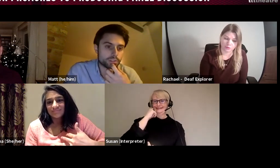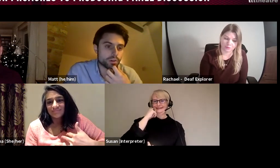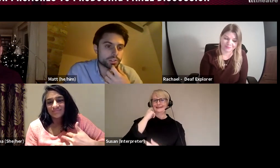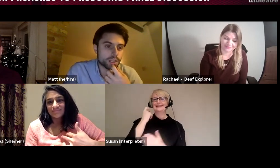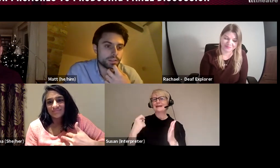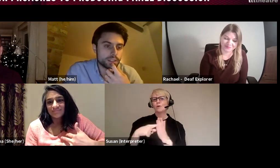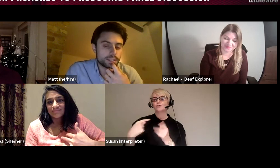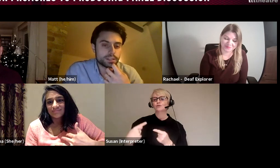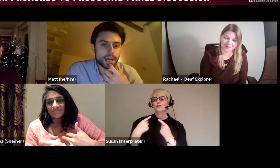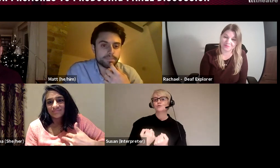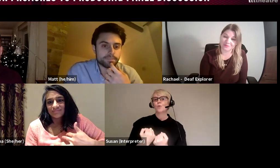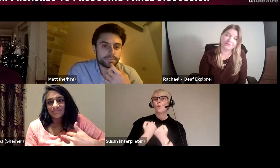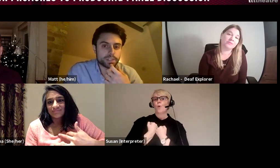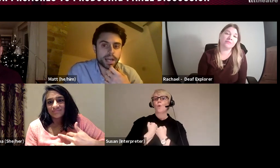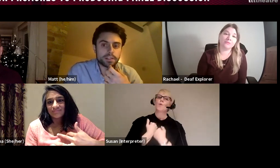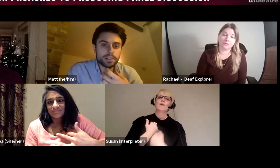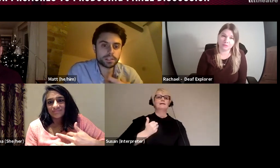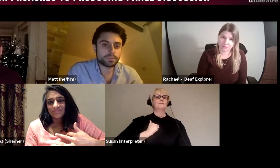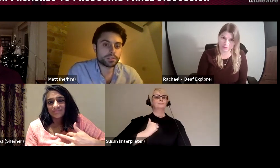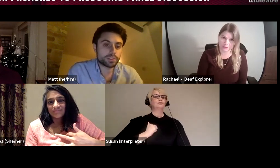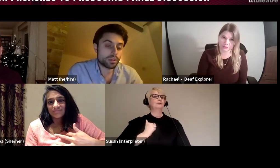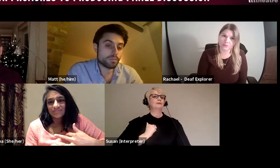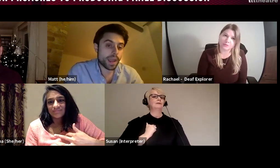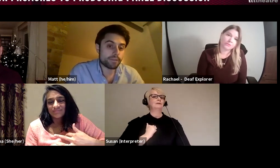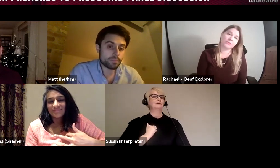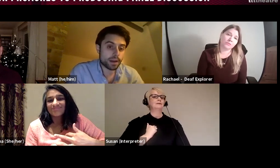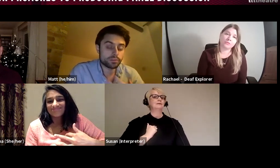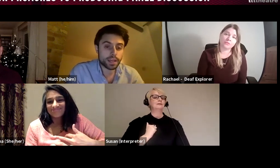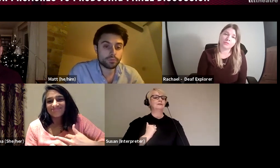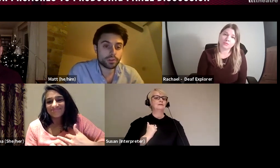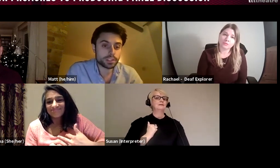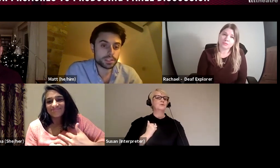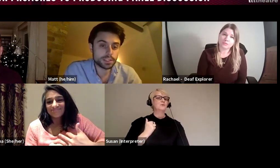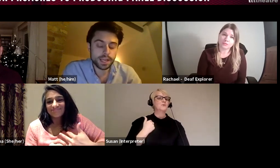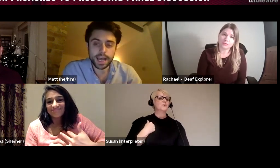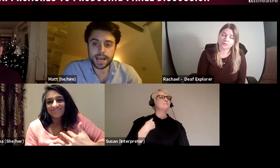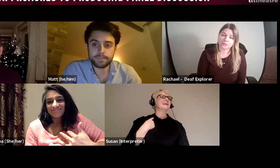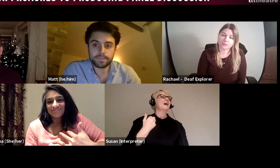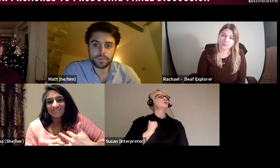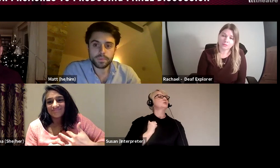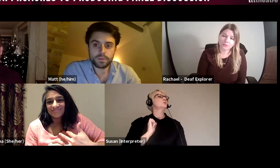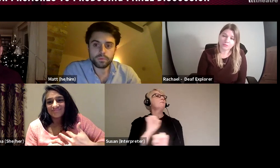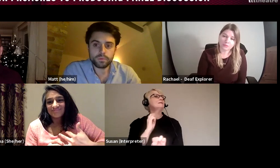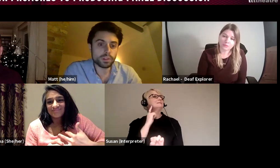constantly, to challenge the assumptions that you may have about your deaf audiences. We all live in